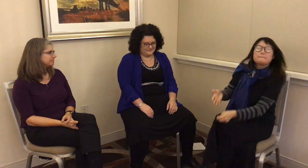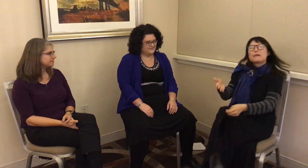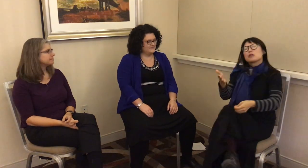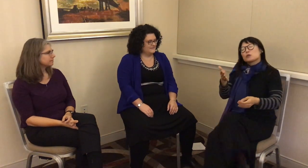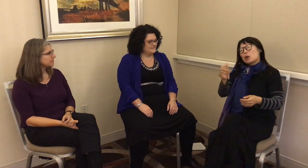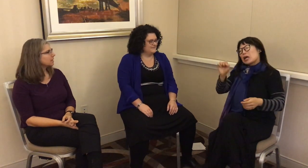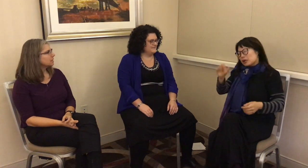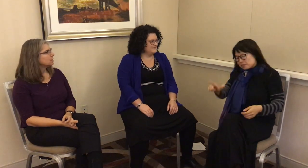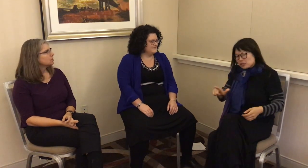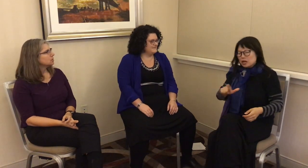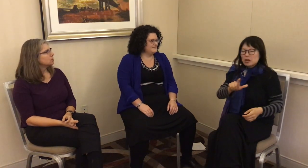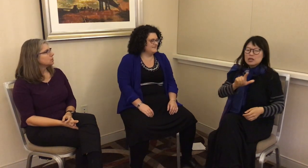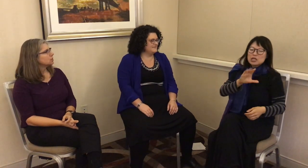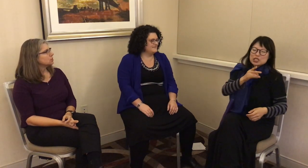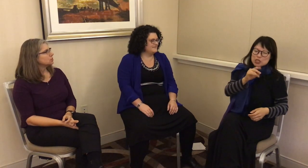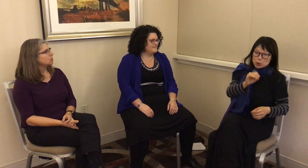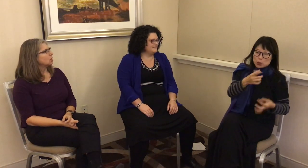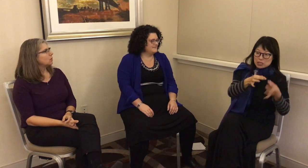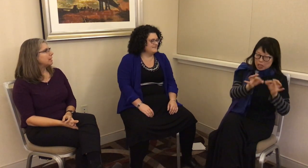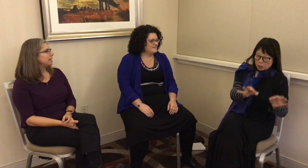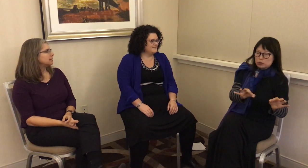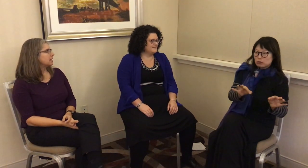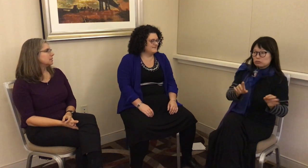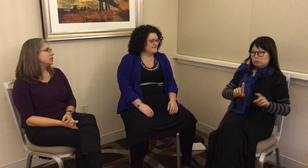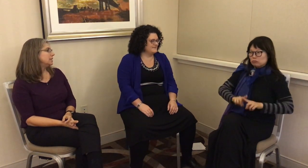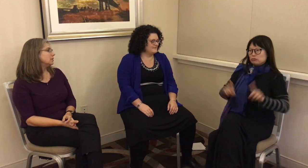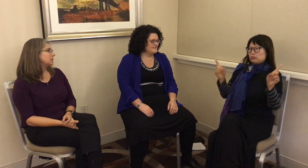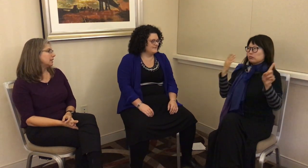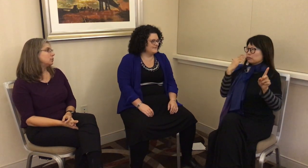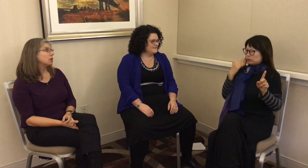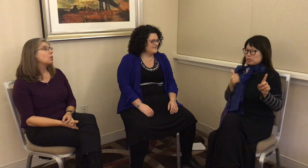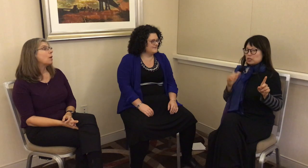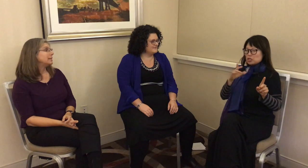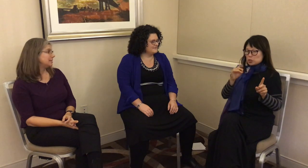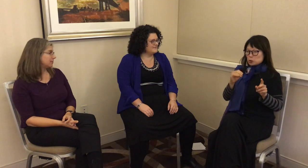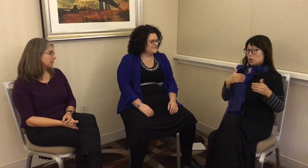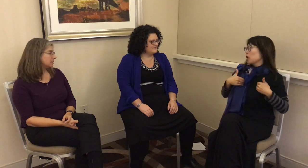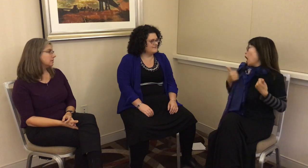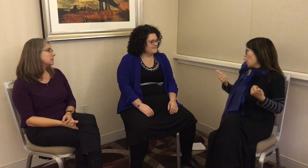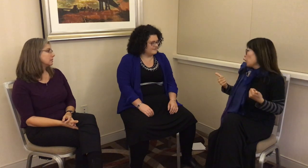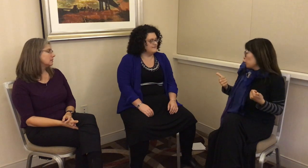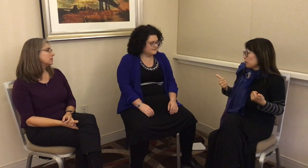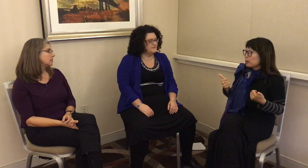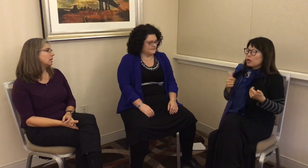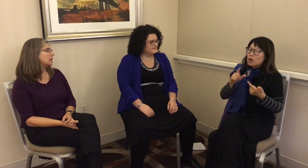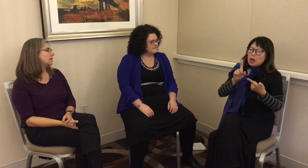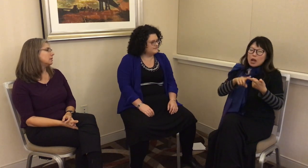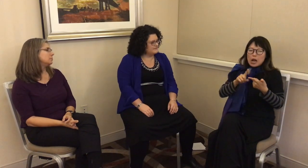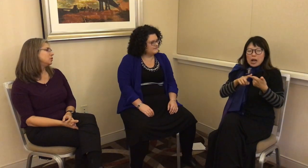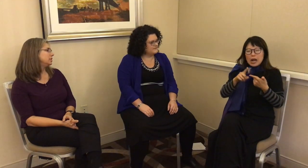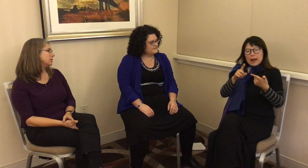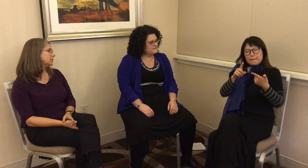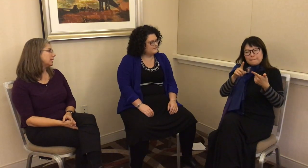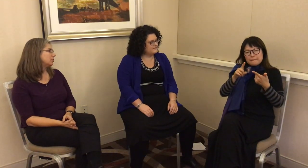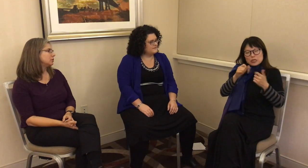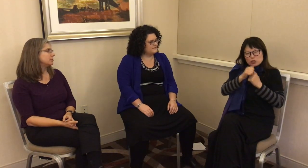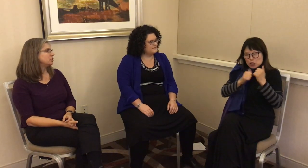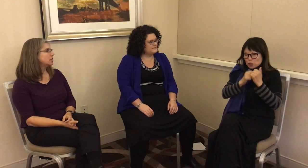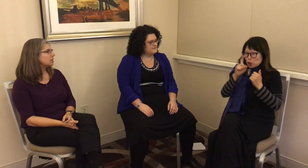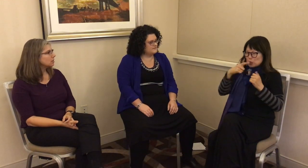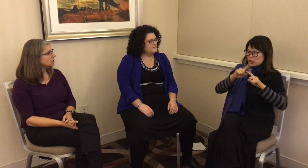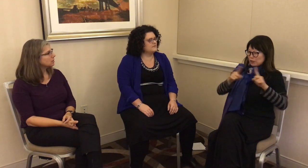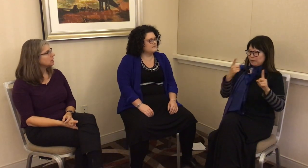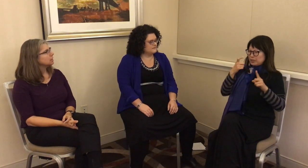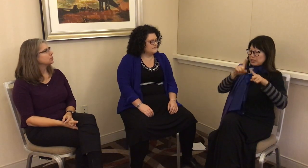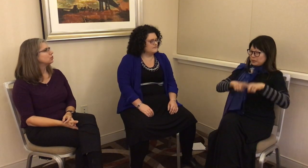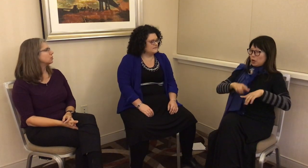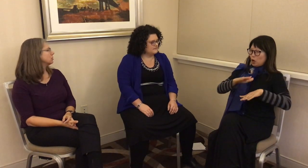ABSL and Chatino Sign Language are quite different. Chatino Sign Language is much younger. The